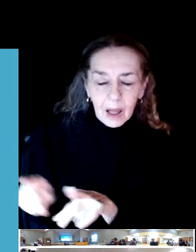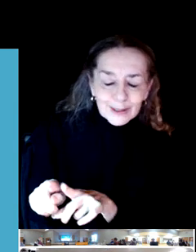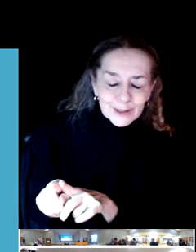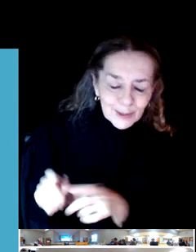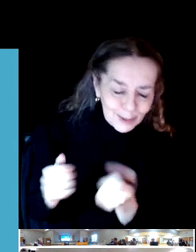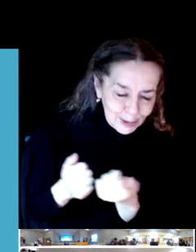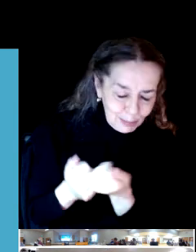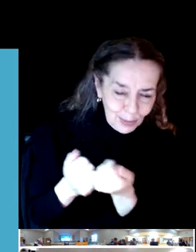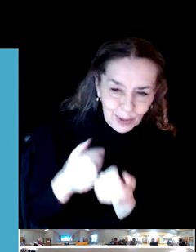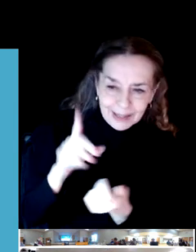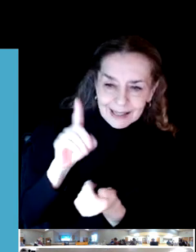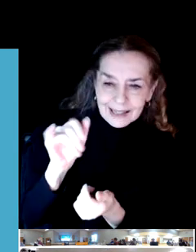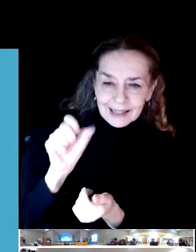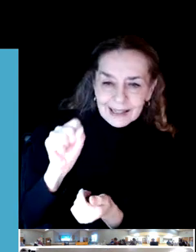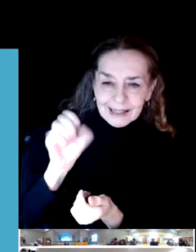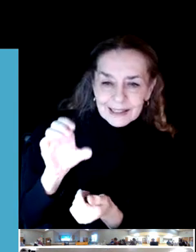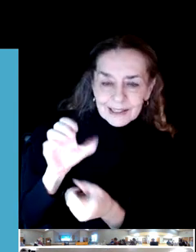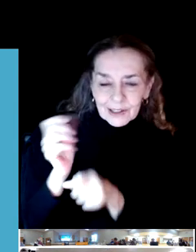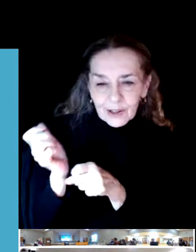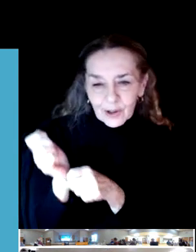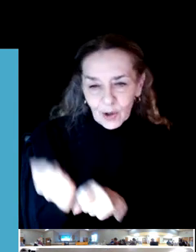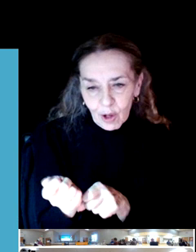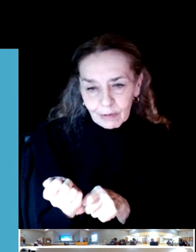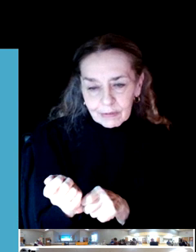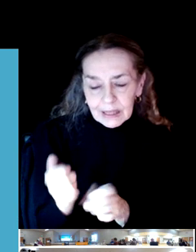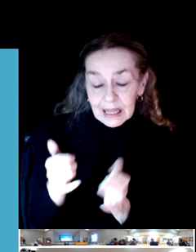So I'll just read them. First, disc golf is great for all ages.